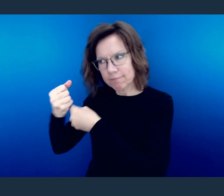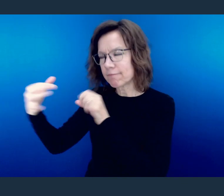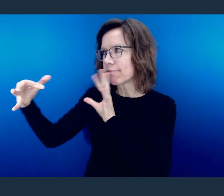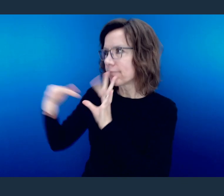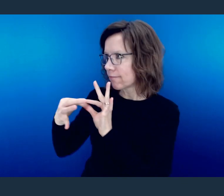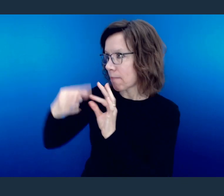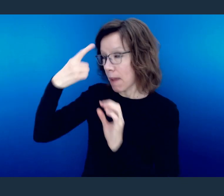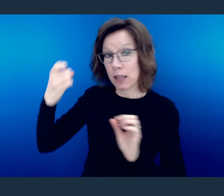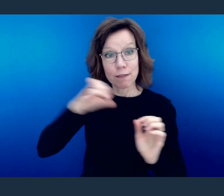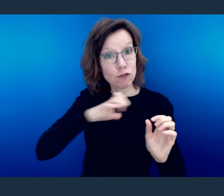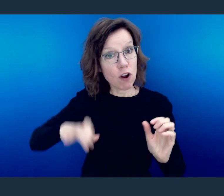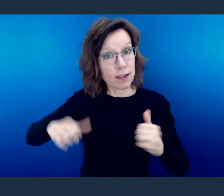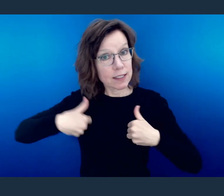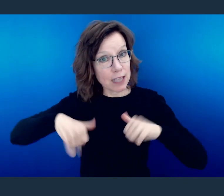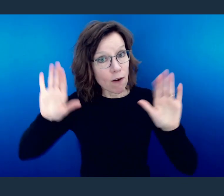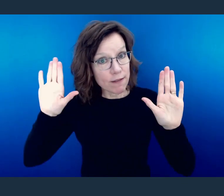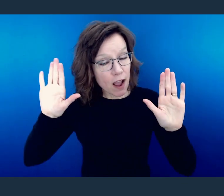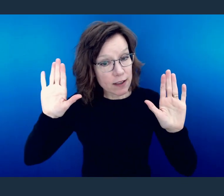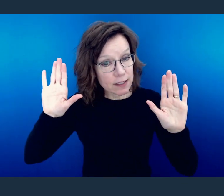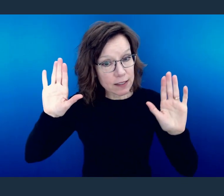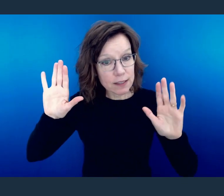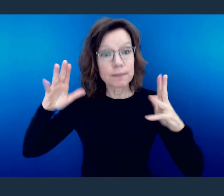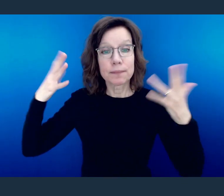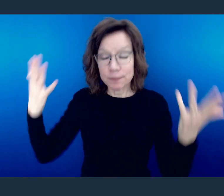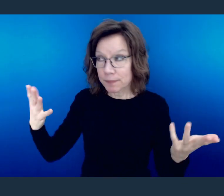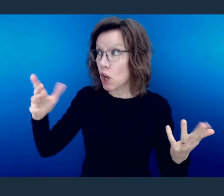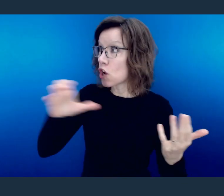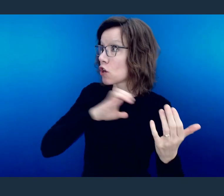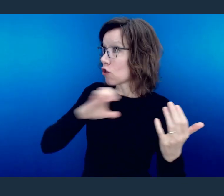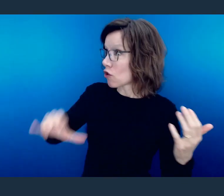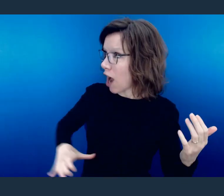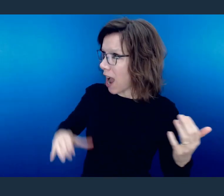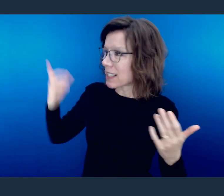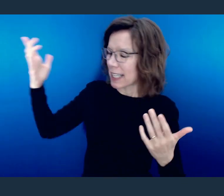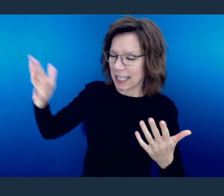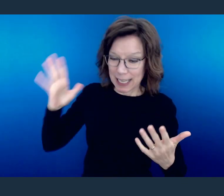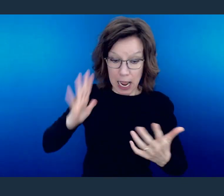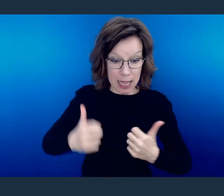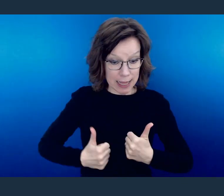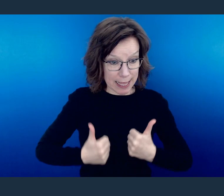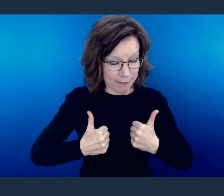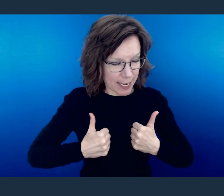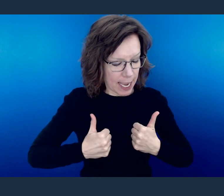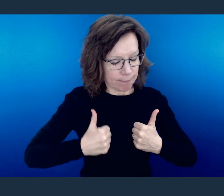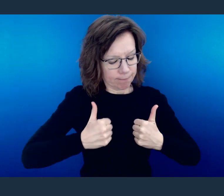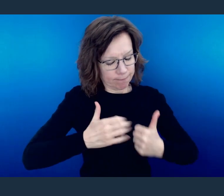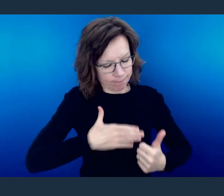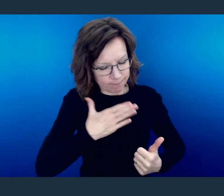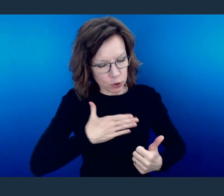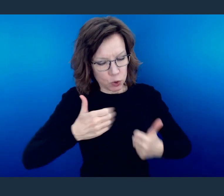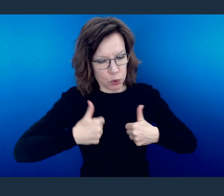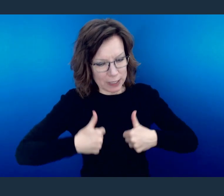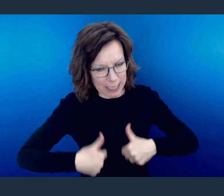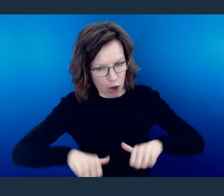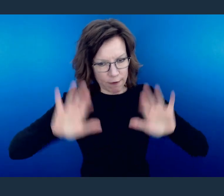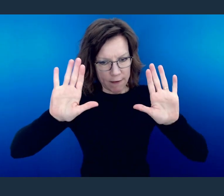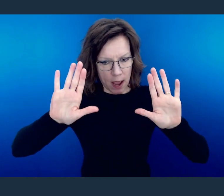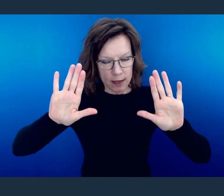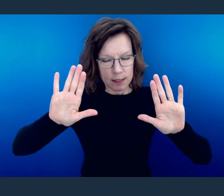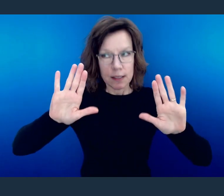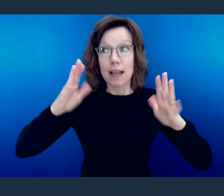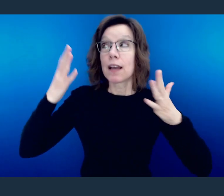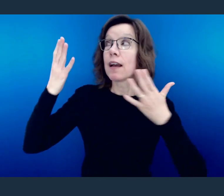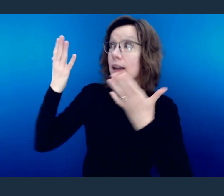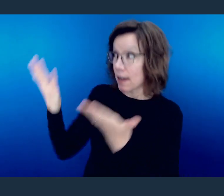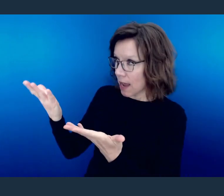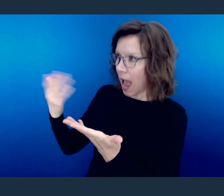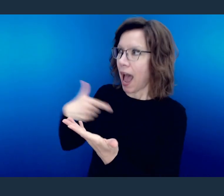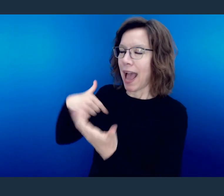Now, even as Christ was a living sacrifice for our salvation, here we see Paul make the